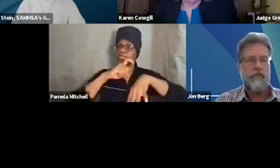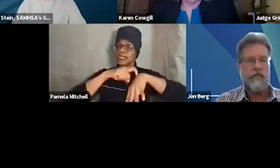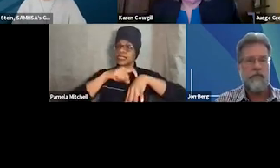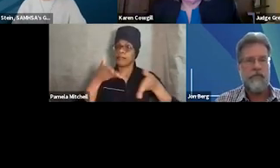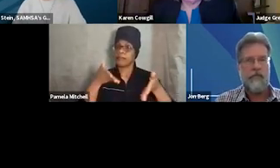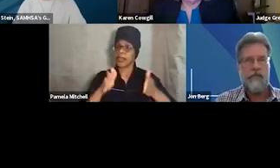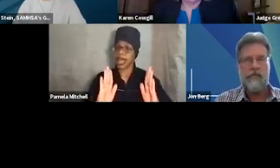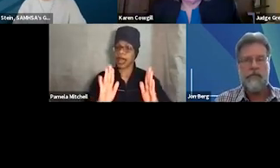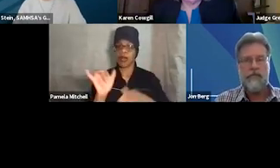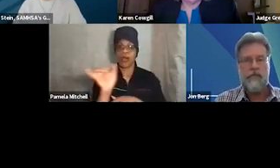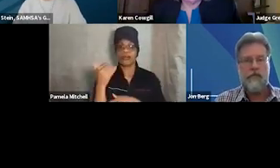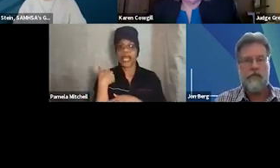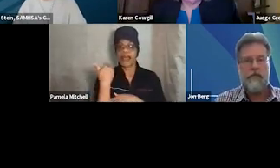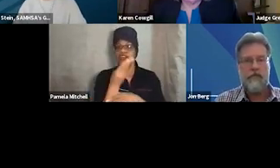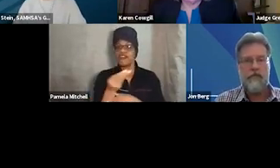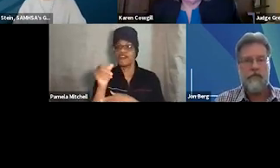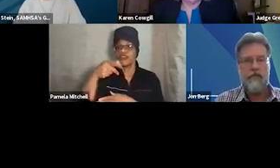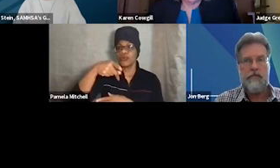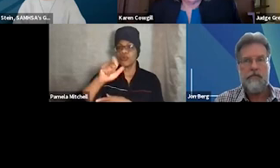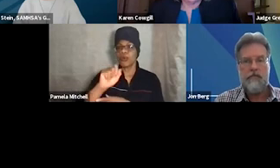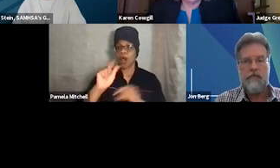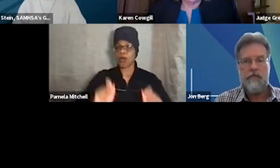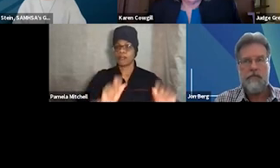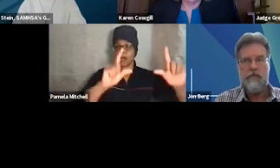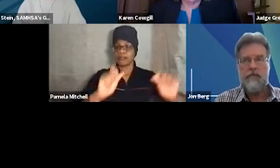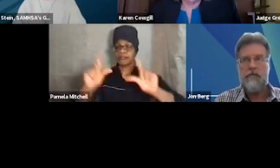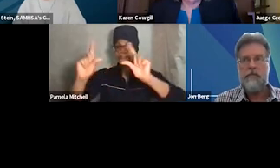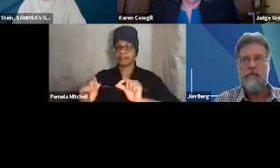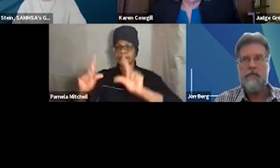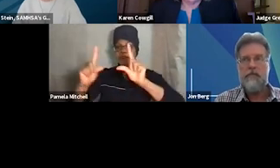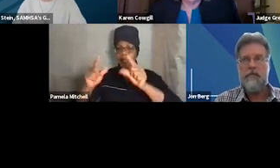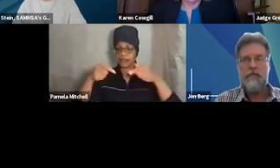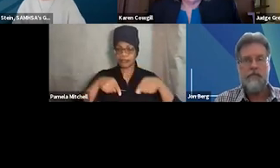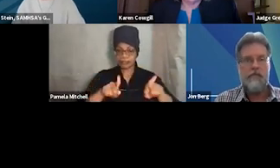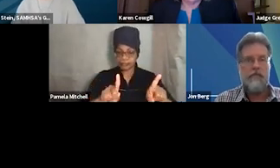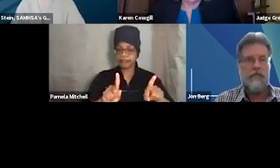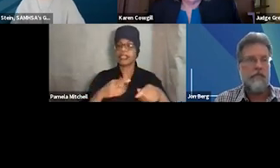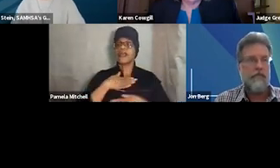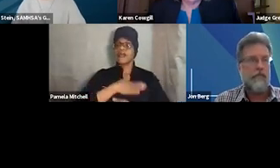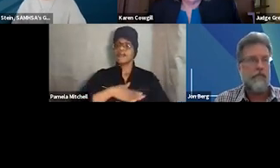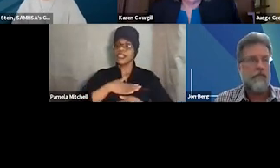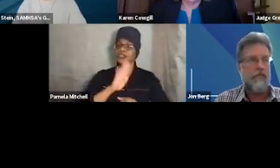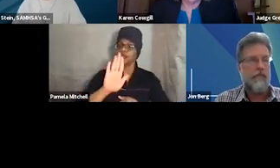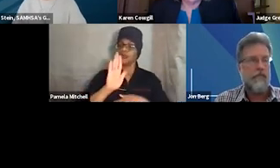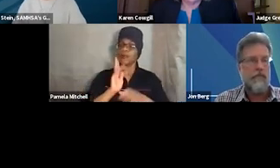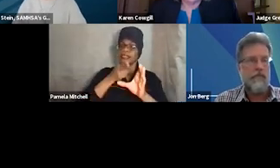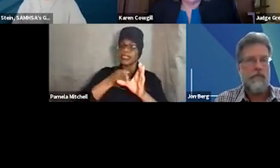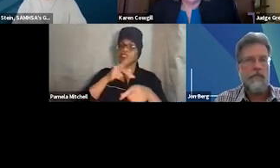We'll also have a couple of polls popping up throughout the event, and appreciate your participation. When you see a poll pop up,